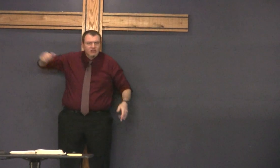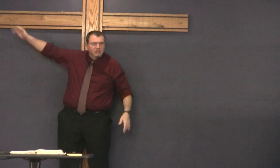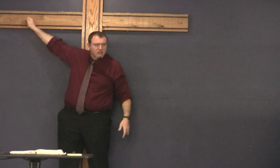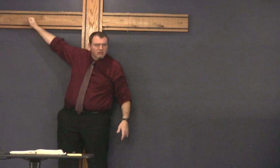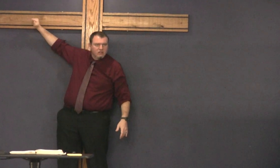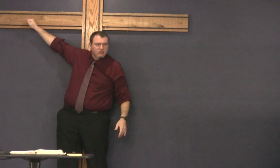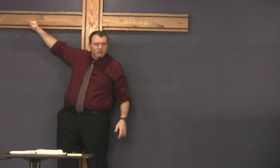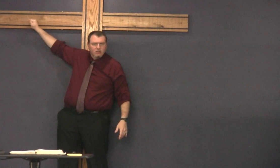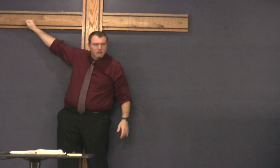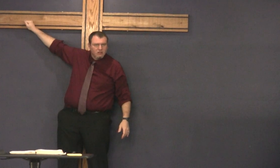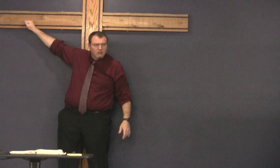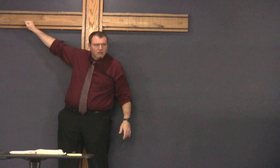the place of suffering